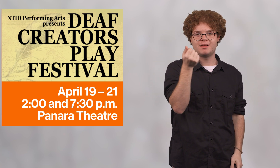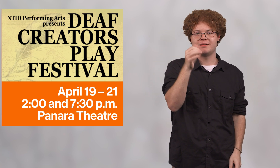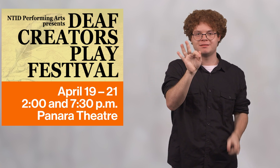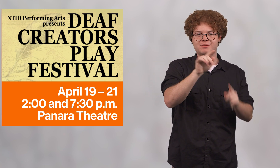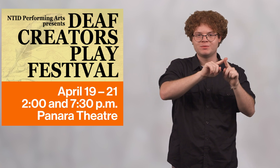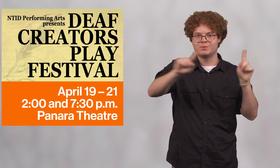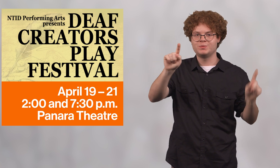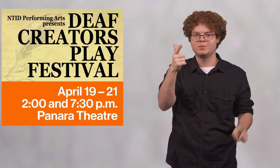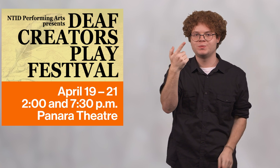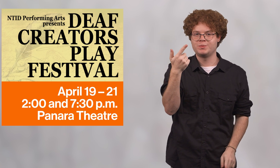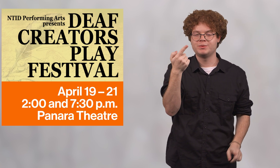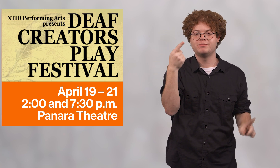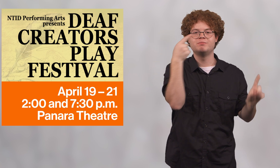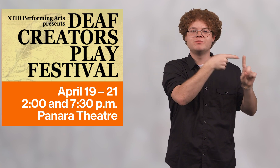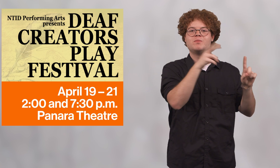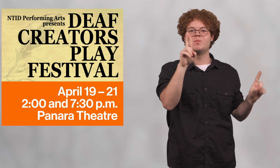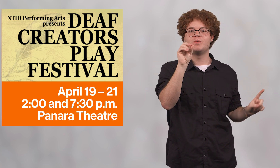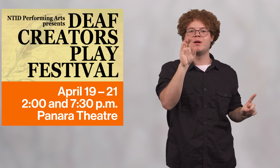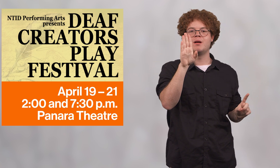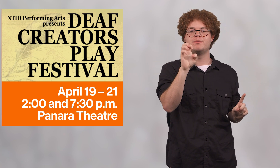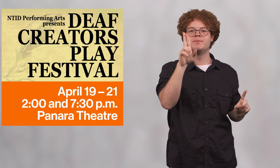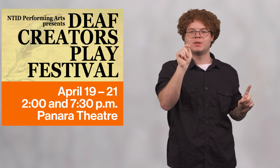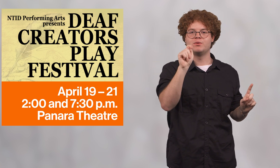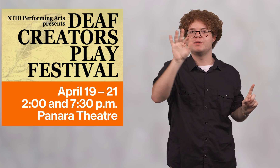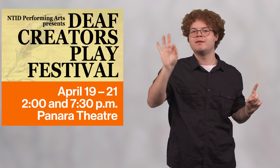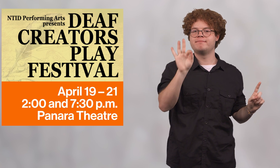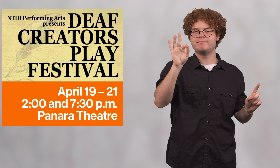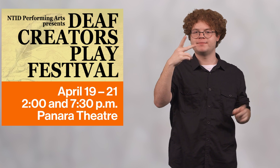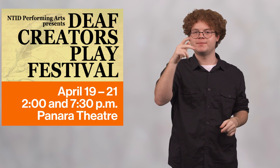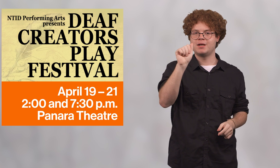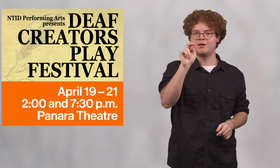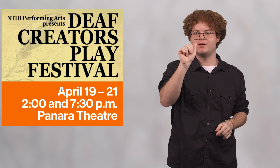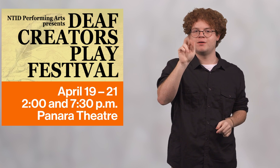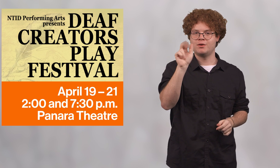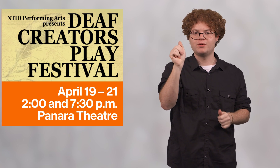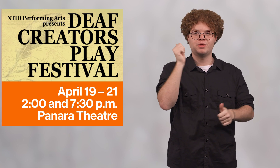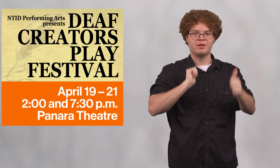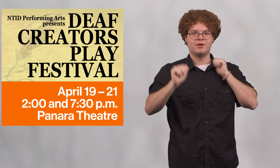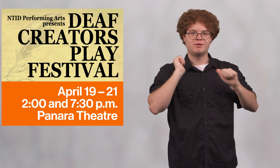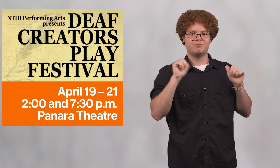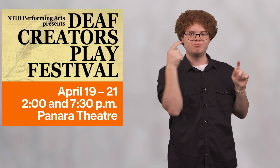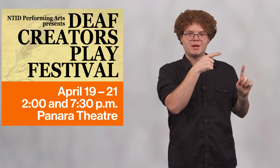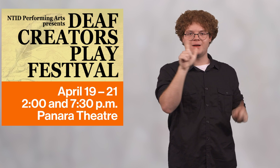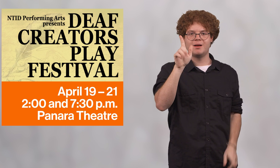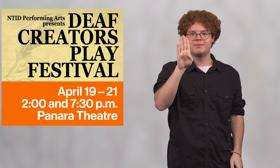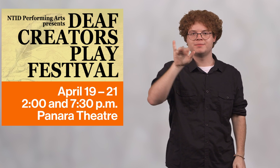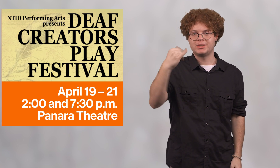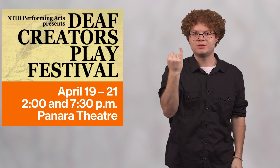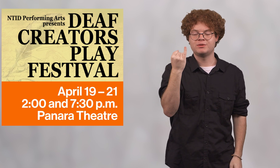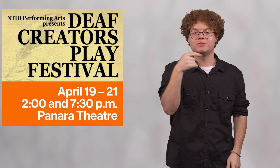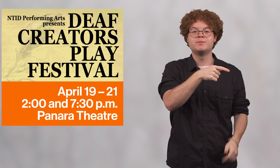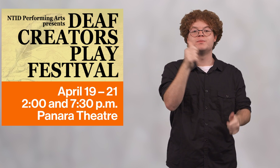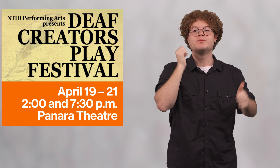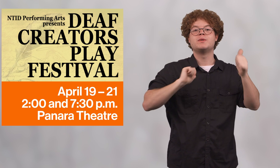from April 19 to the 21 at the Robert F. Panara Theatre in LBJ Hall.